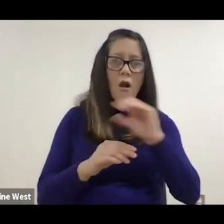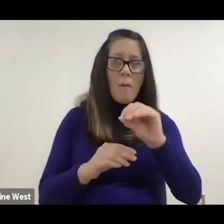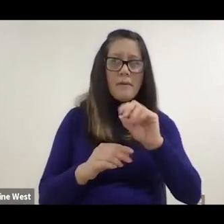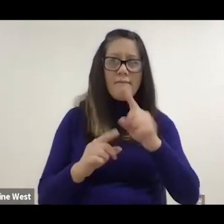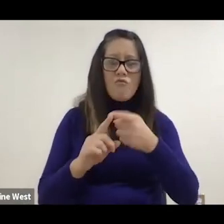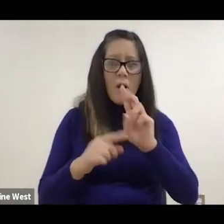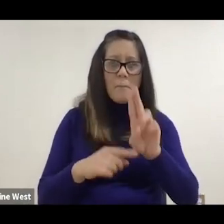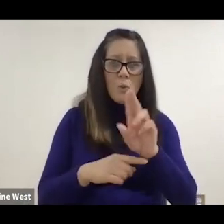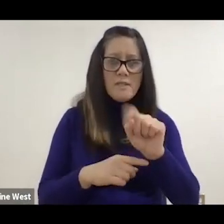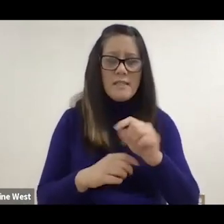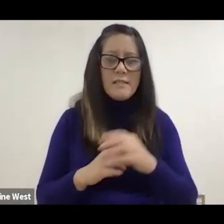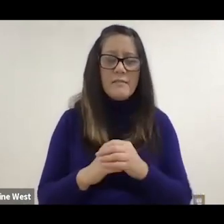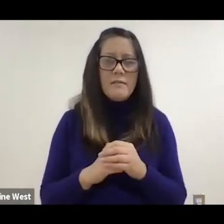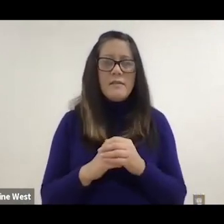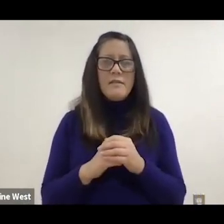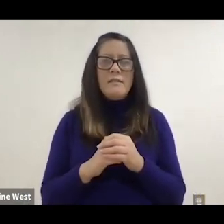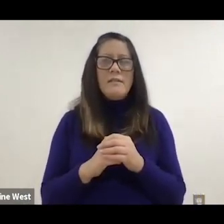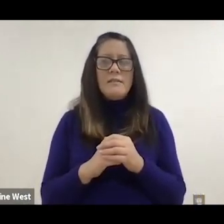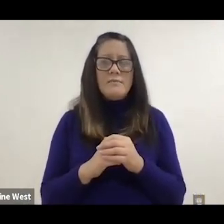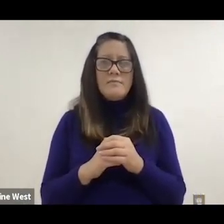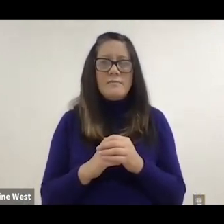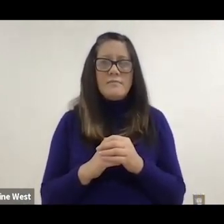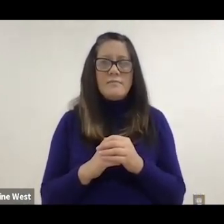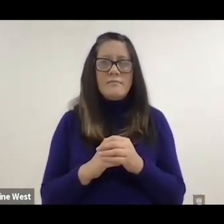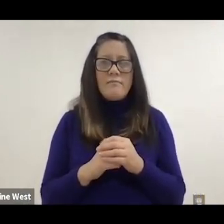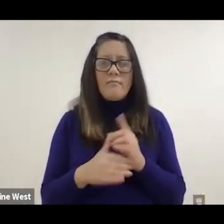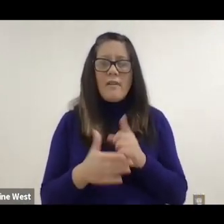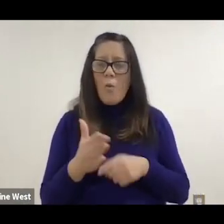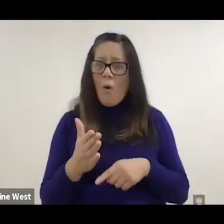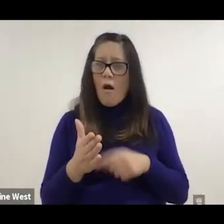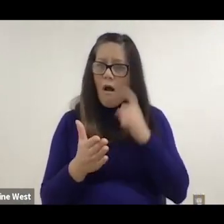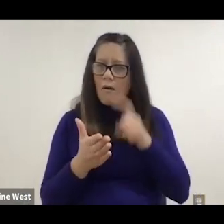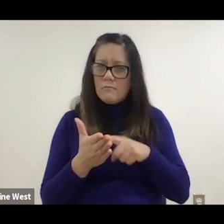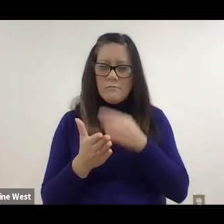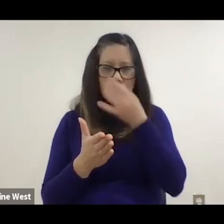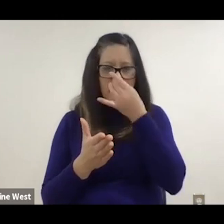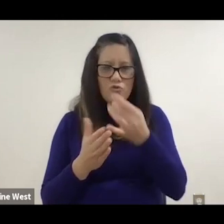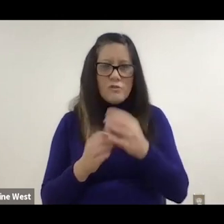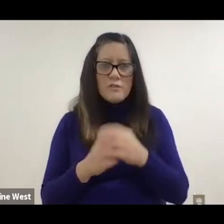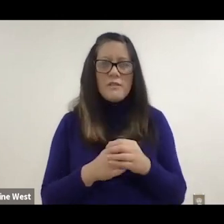the VA to get a little bit of credit. But the main thing was, is that right